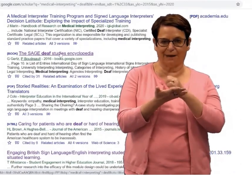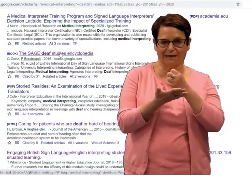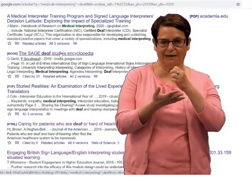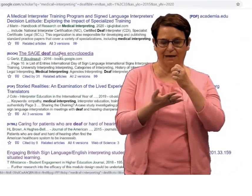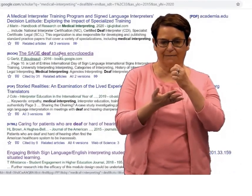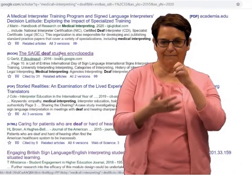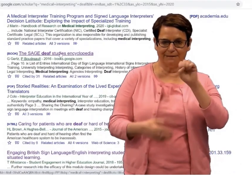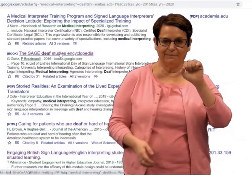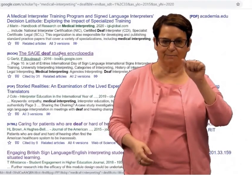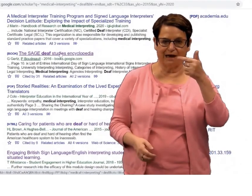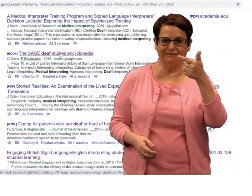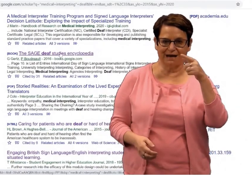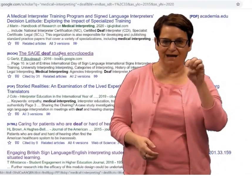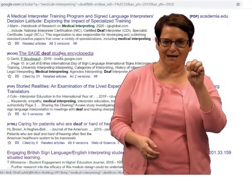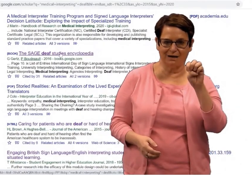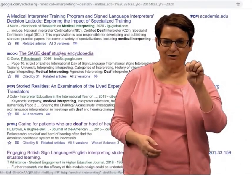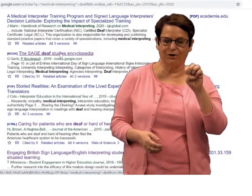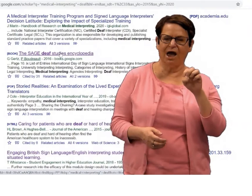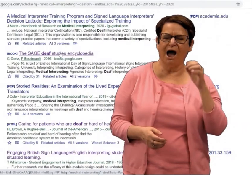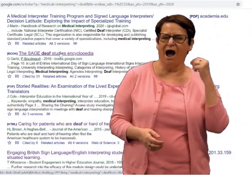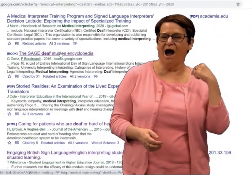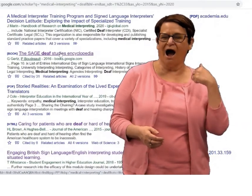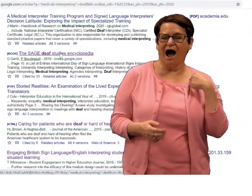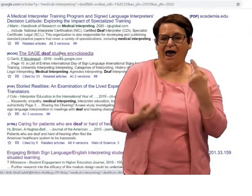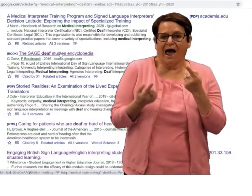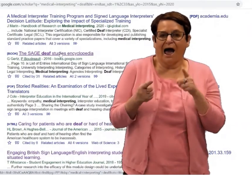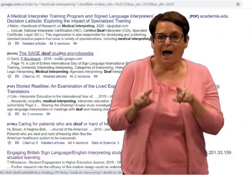The Deaf Studies Encyclopedia by SAGE.